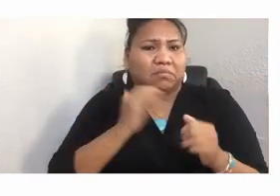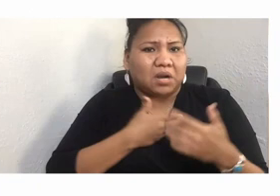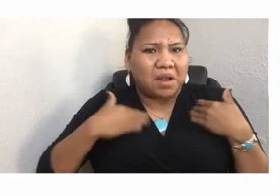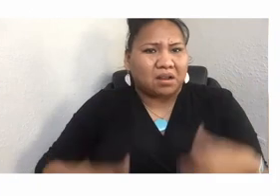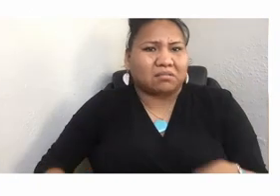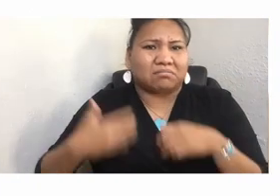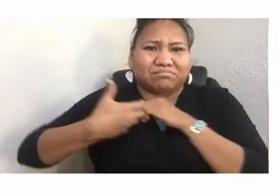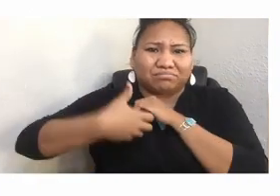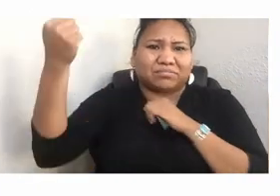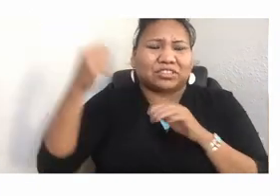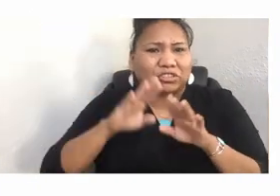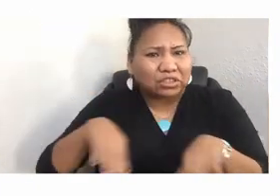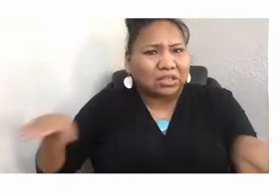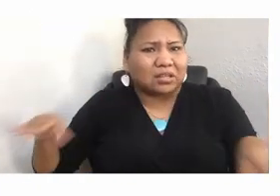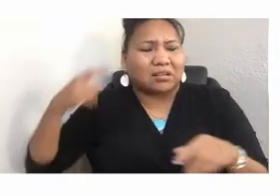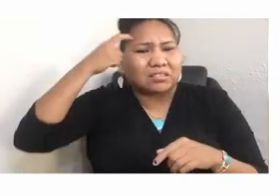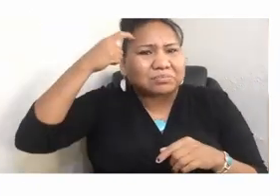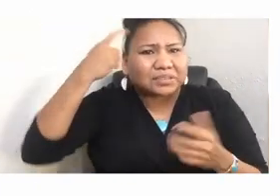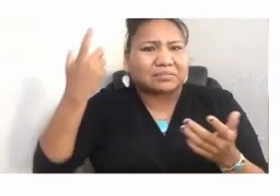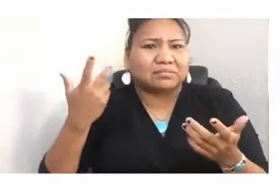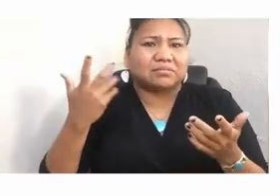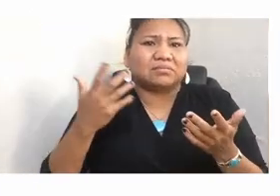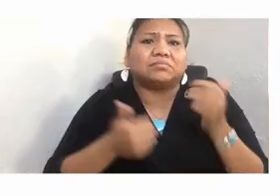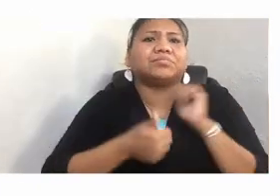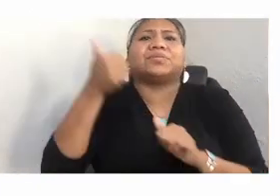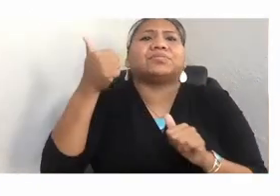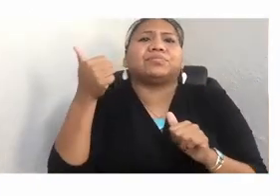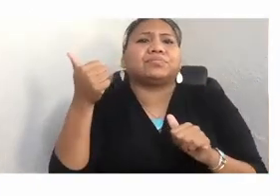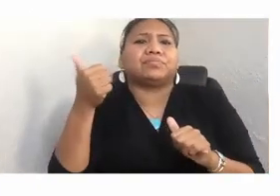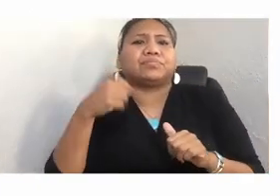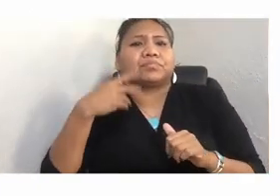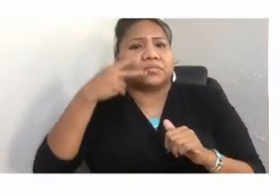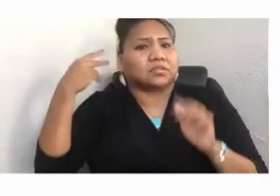of Native students do not believe that they will live beyond the age of 25.